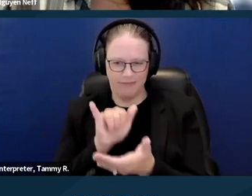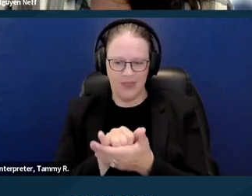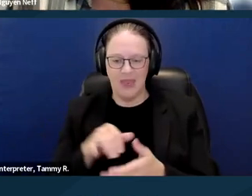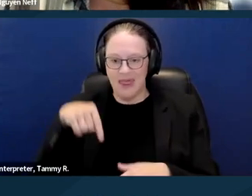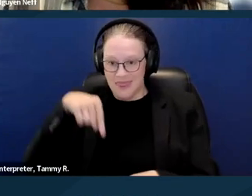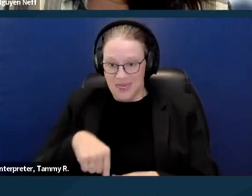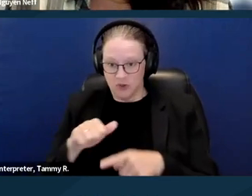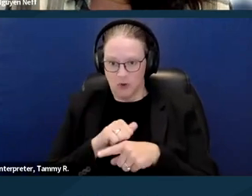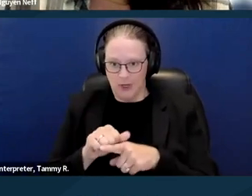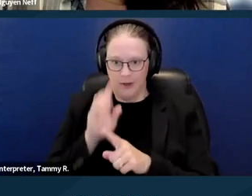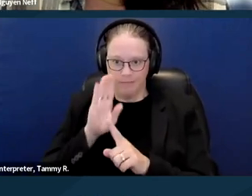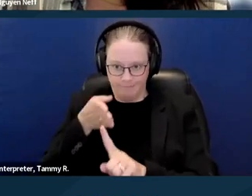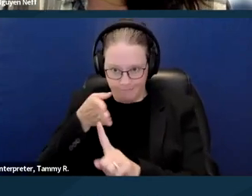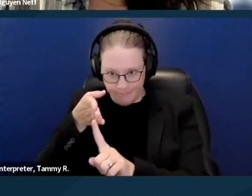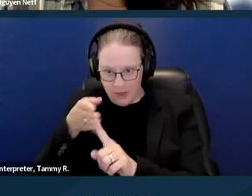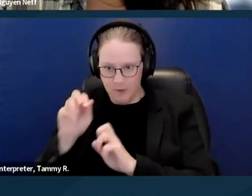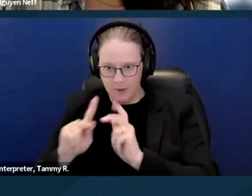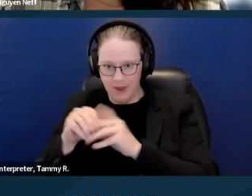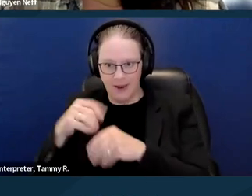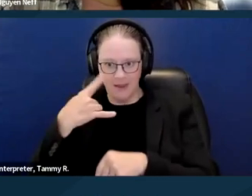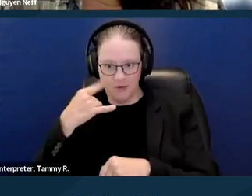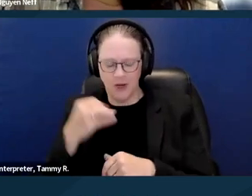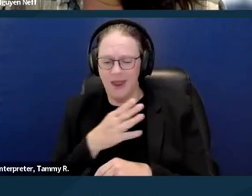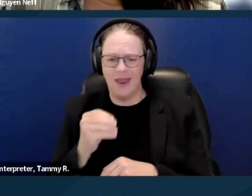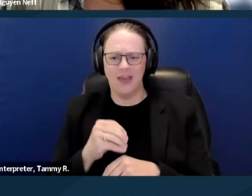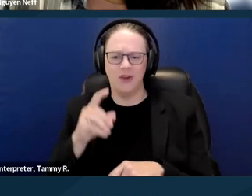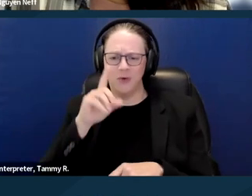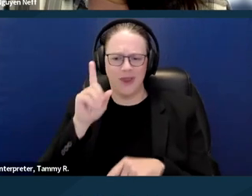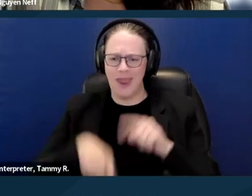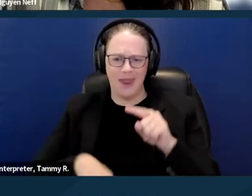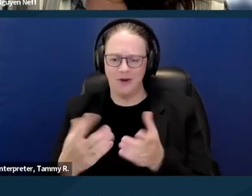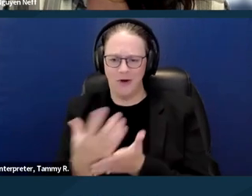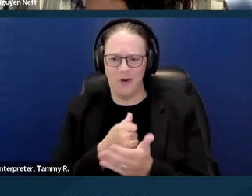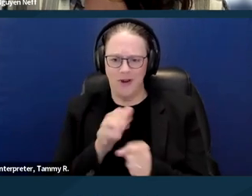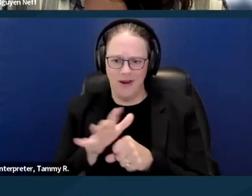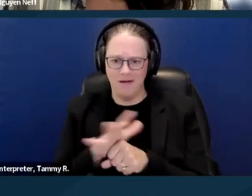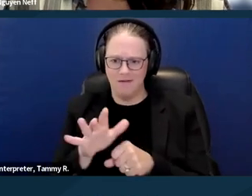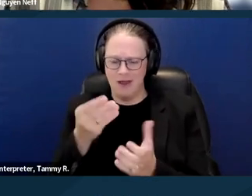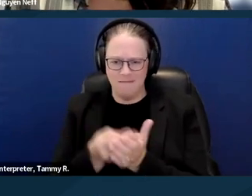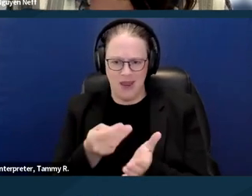So definitely you're not gonna make enough money off of SSI and SSD to live probably almost any place in California.